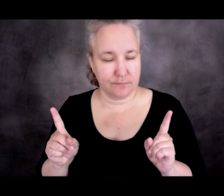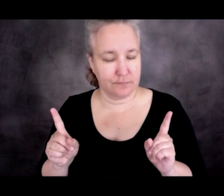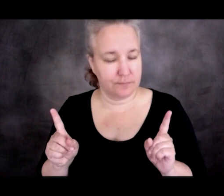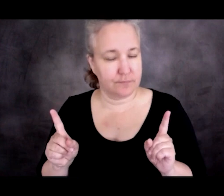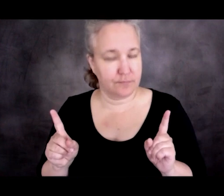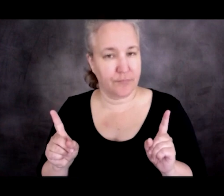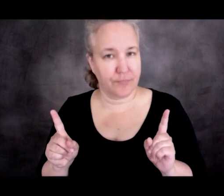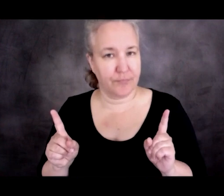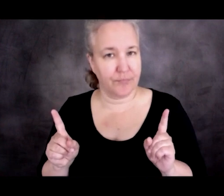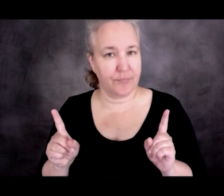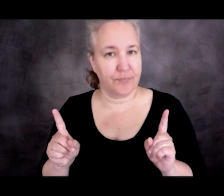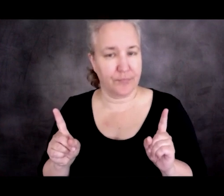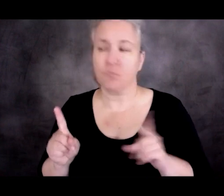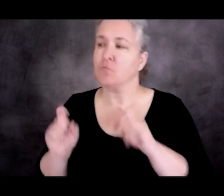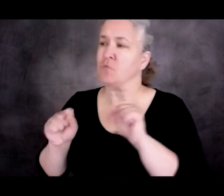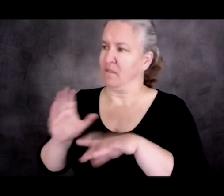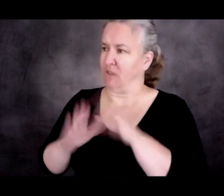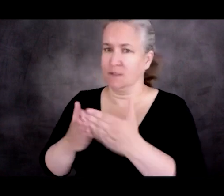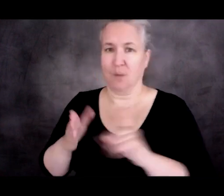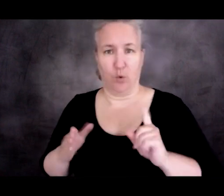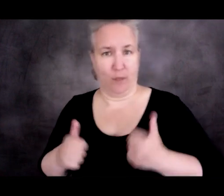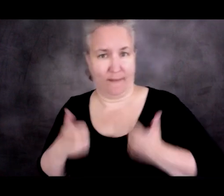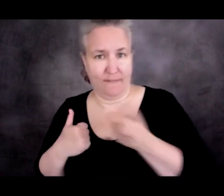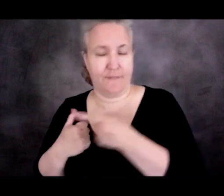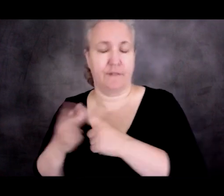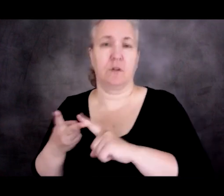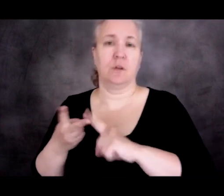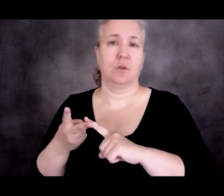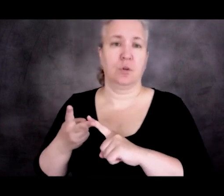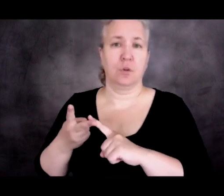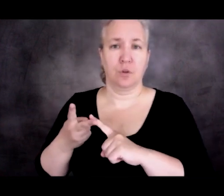You could find a place of residence. You could find family.